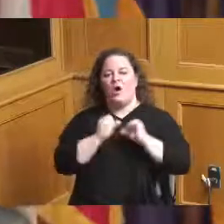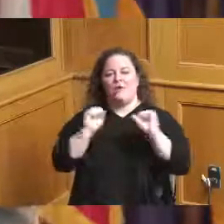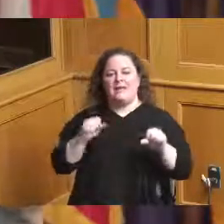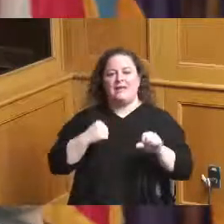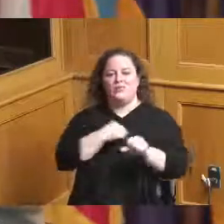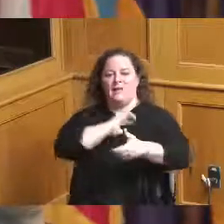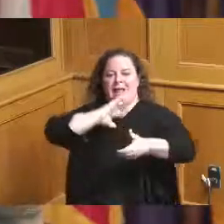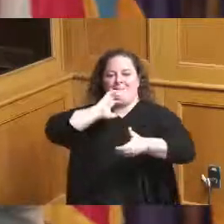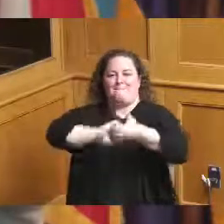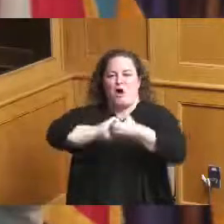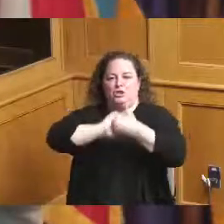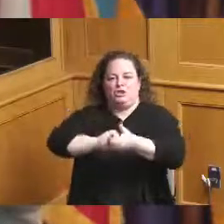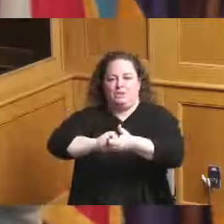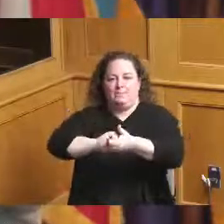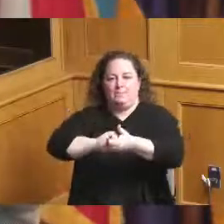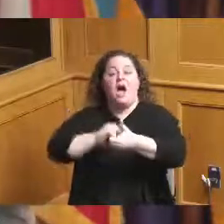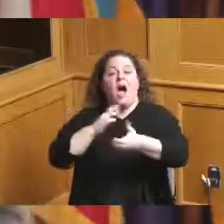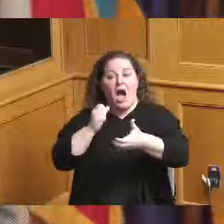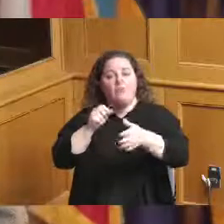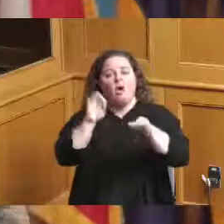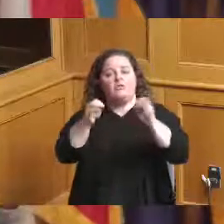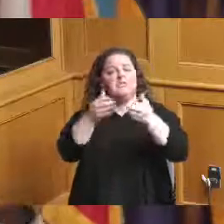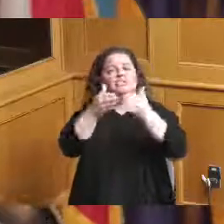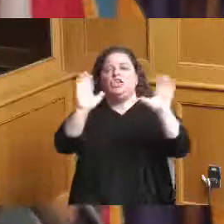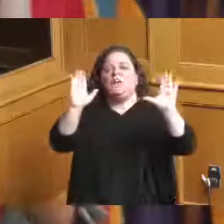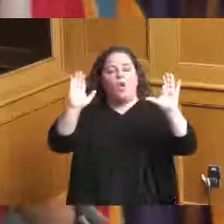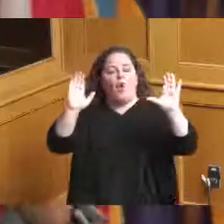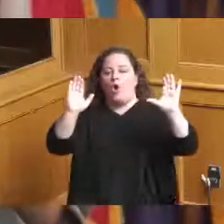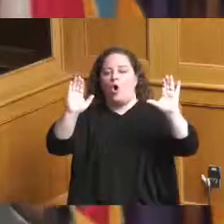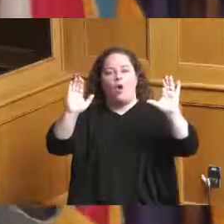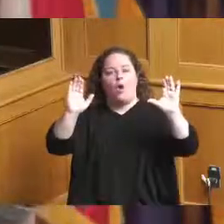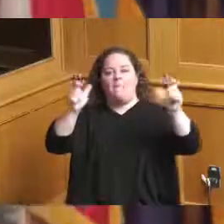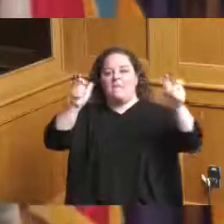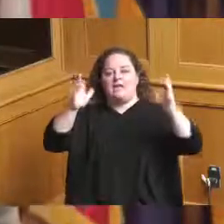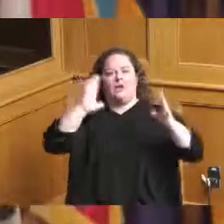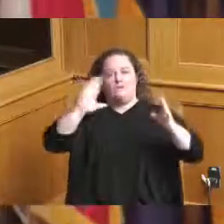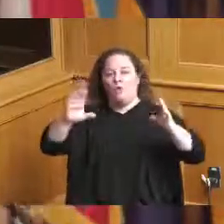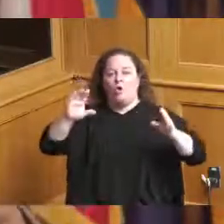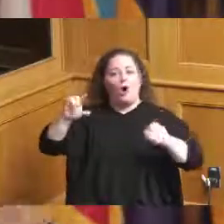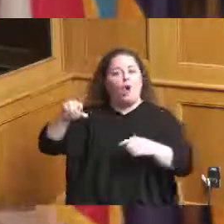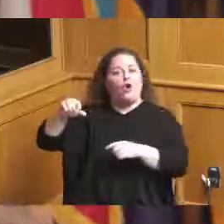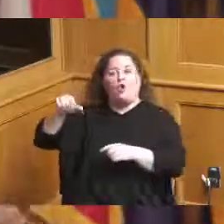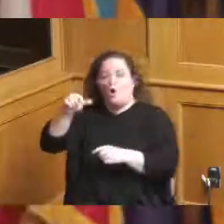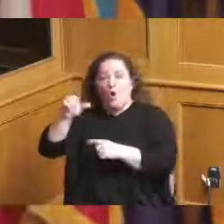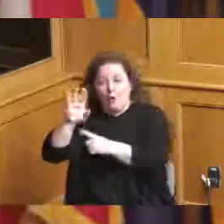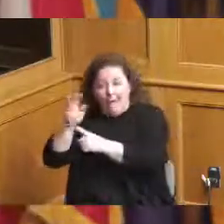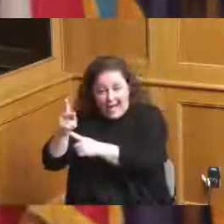want the court the general manager to the quarterback to all of the other components